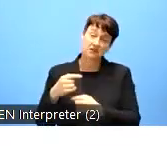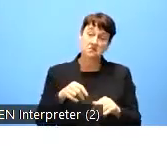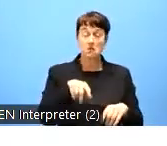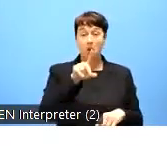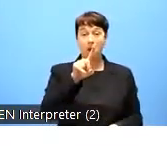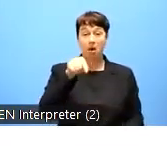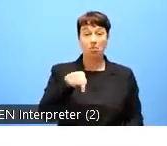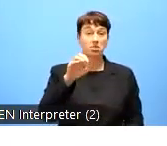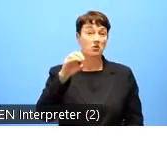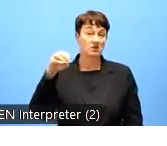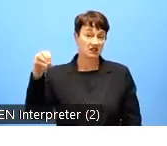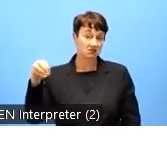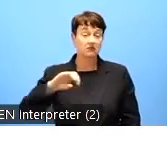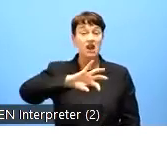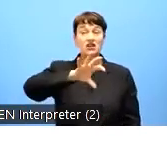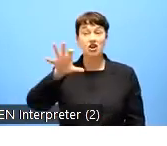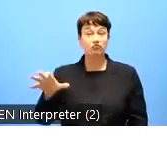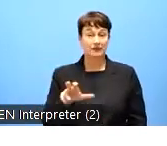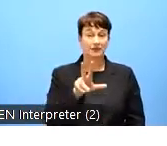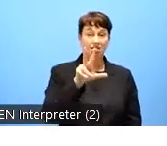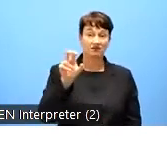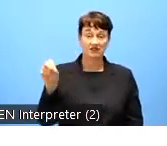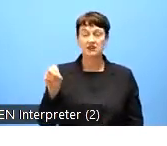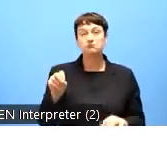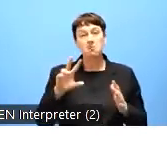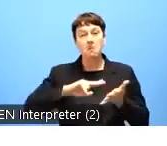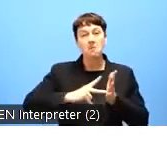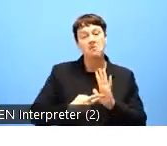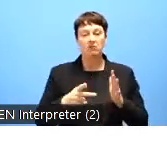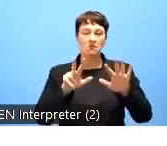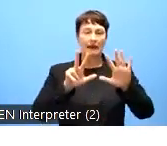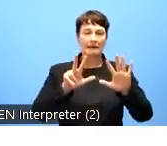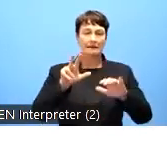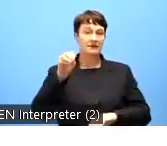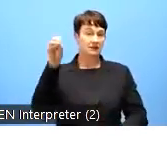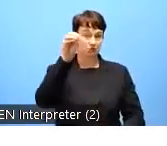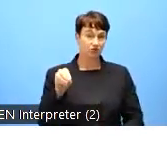The commission knows how important accessibility is, as a precondition of human rights, but